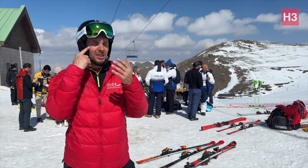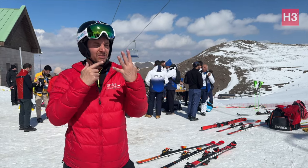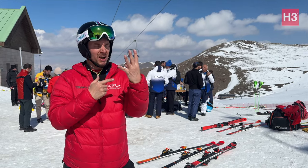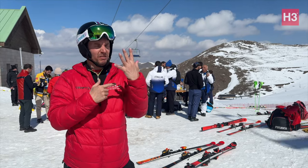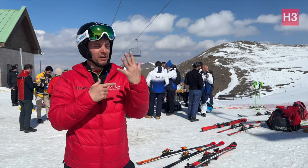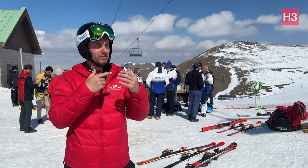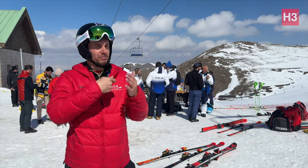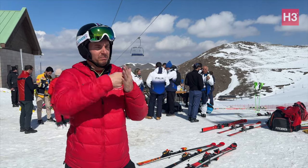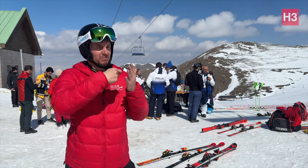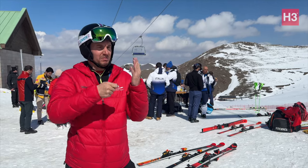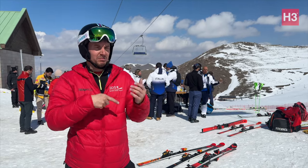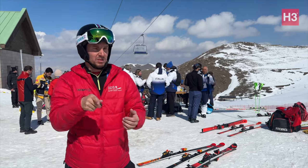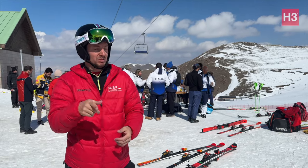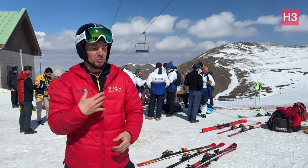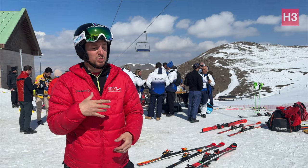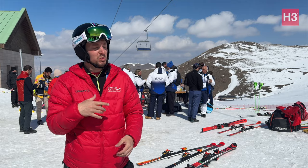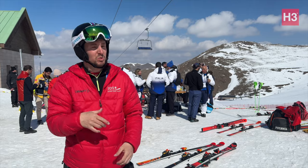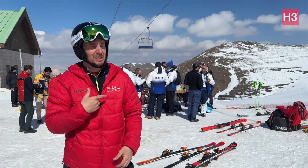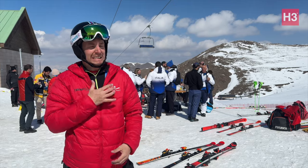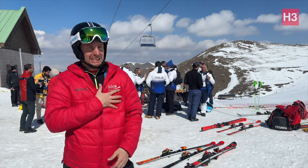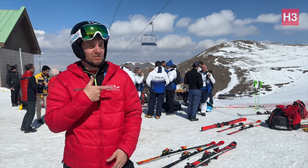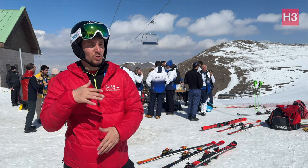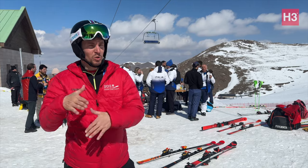the snowboarder. That goes the same with other sports disciplines that